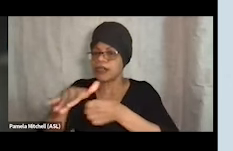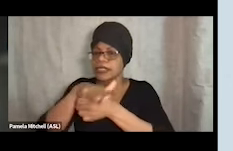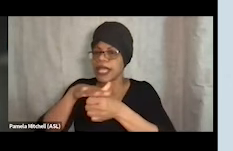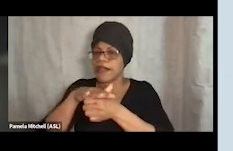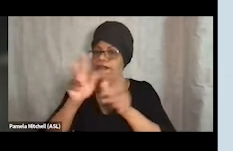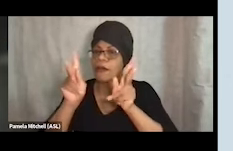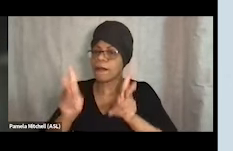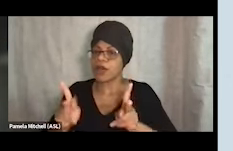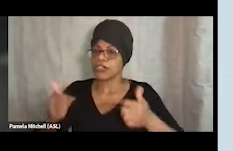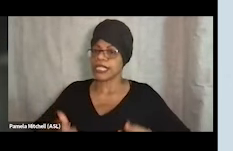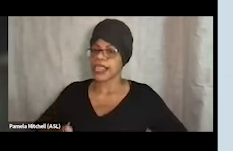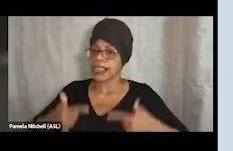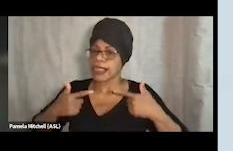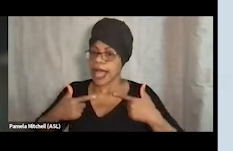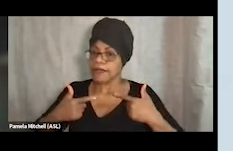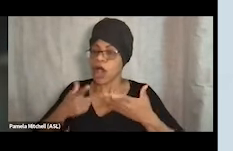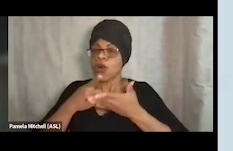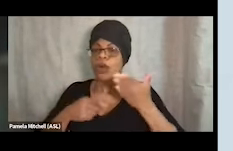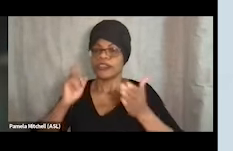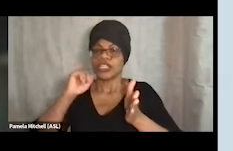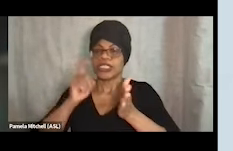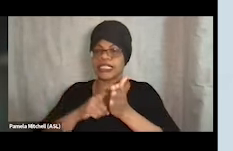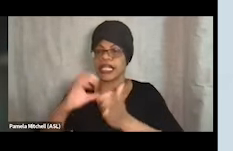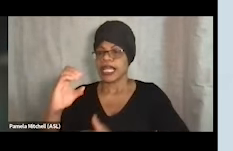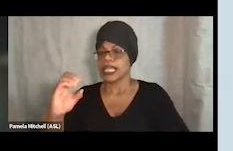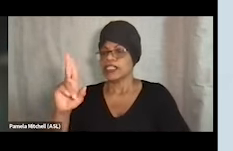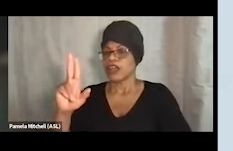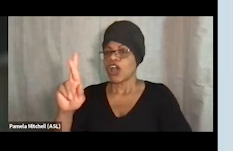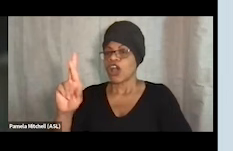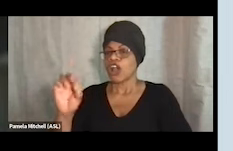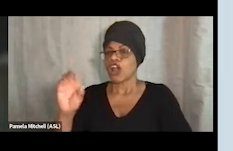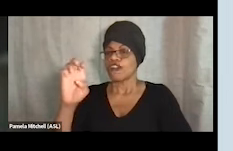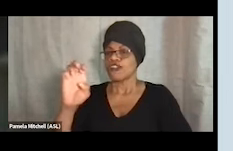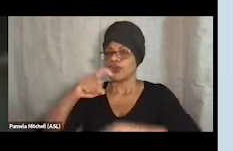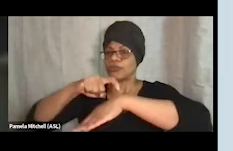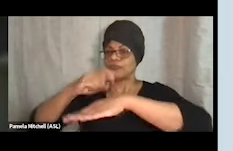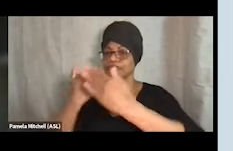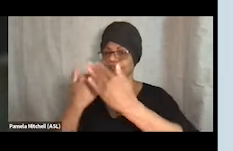Something to consider is curfew and then policies around bed retention. And so some programs may not have a curfew,